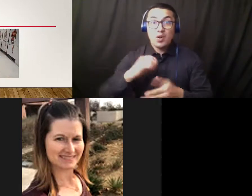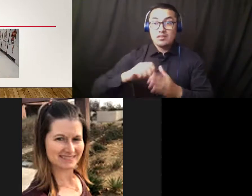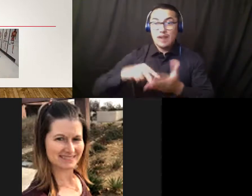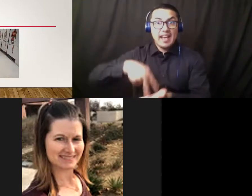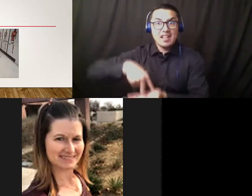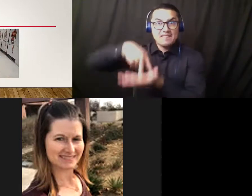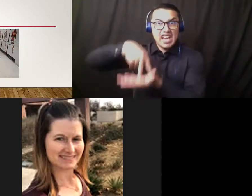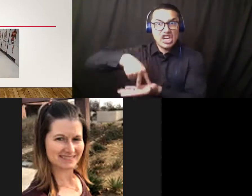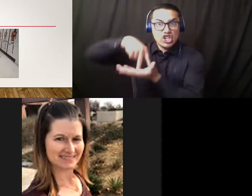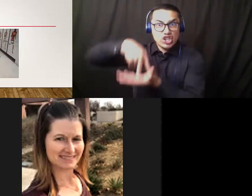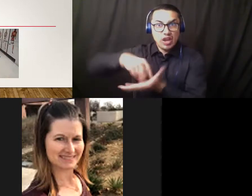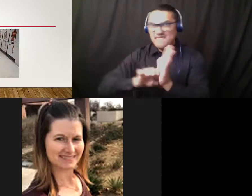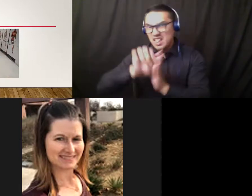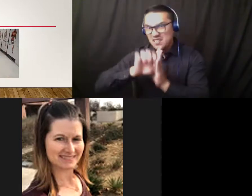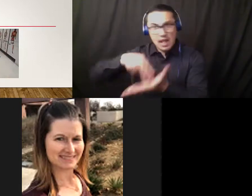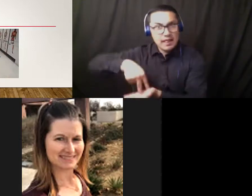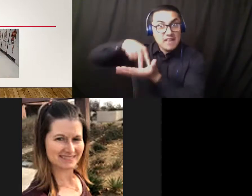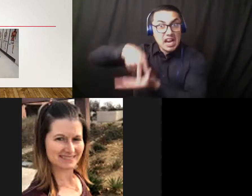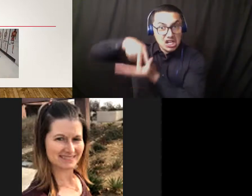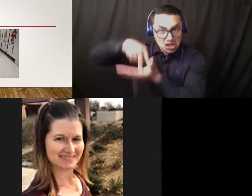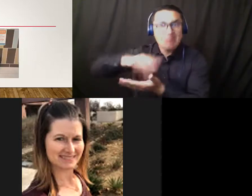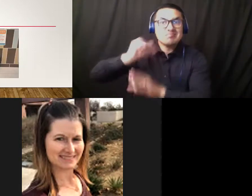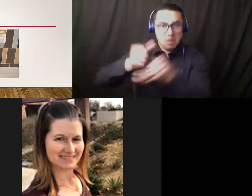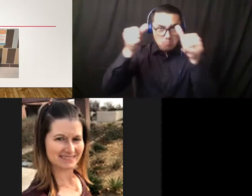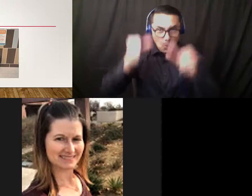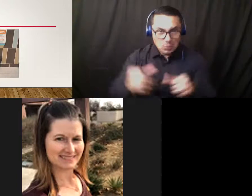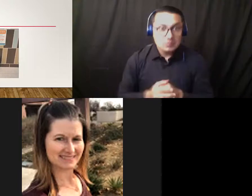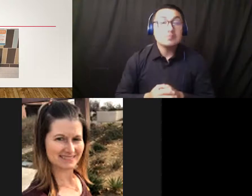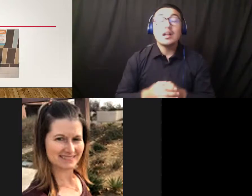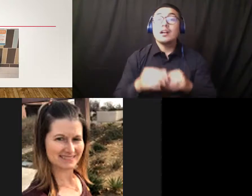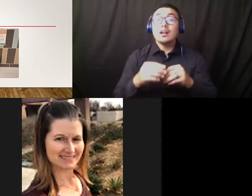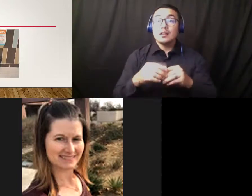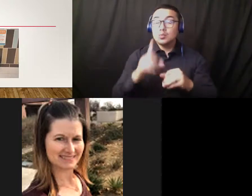Where we needed directional signs for aisles.